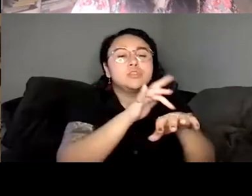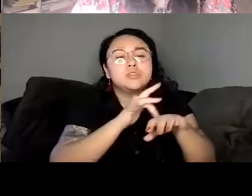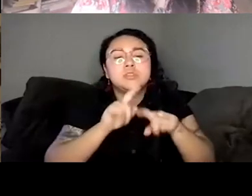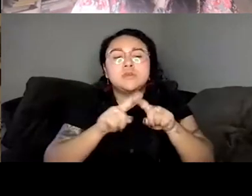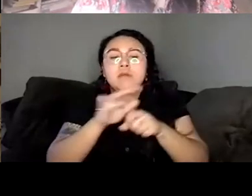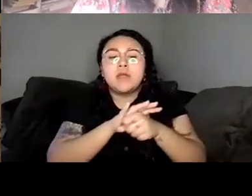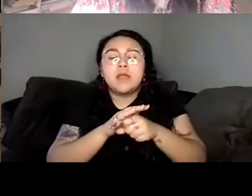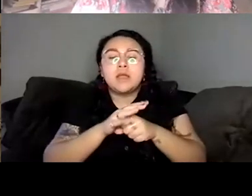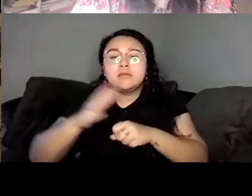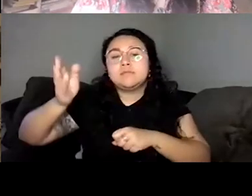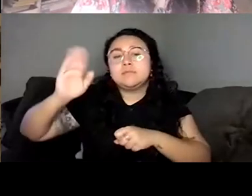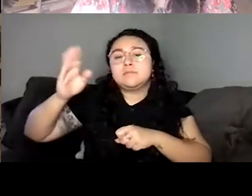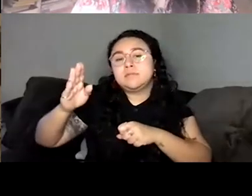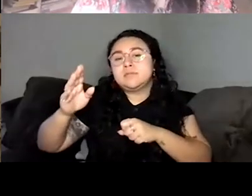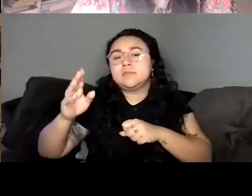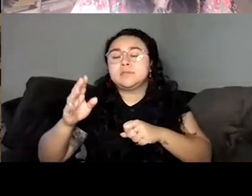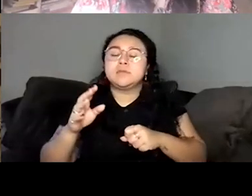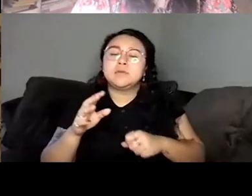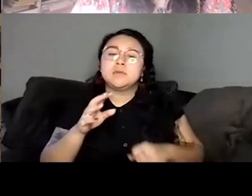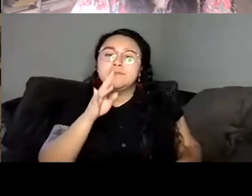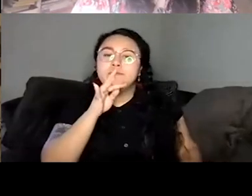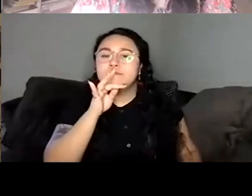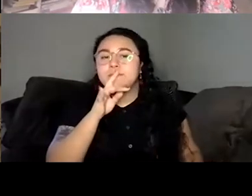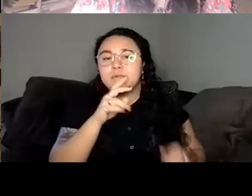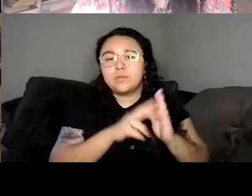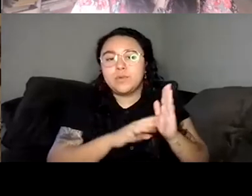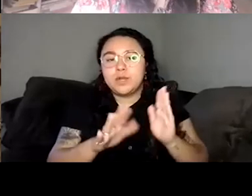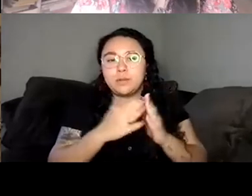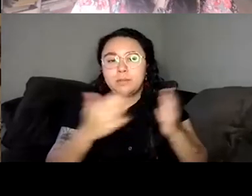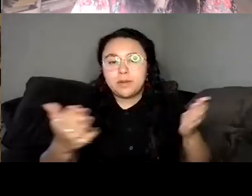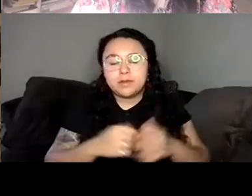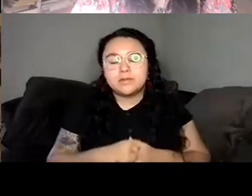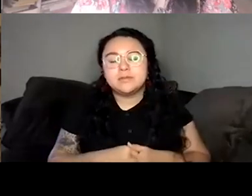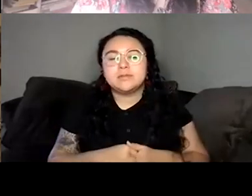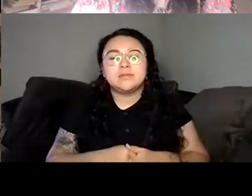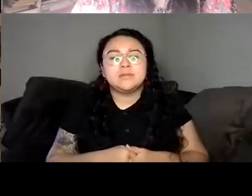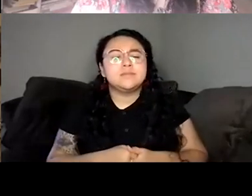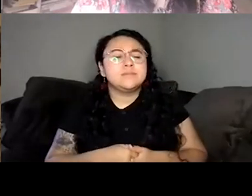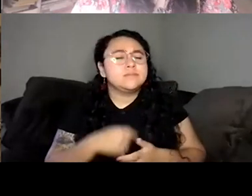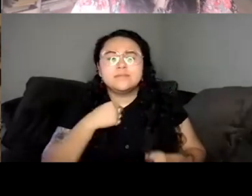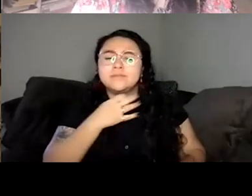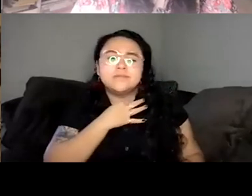outfit been? Or if you haven't worn it yet, what is your favorite outfit going to be?